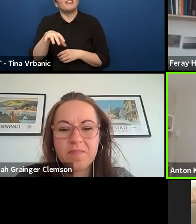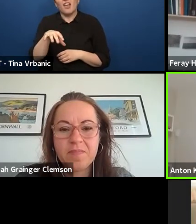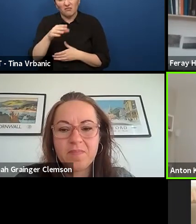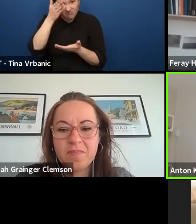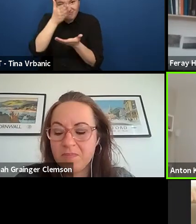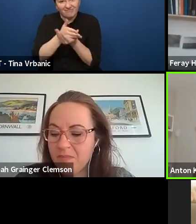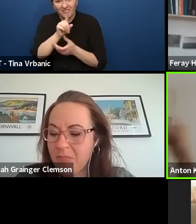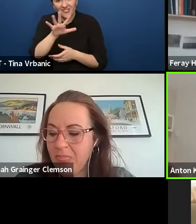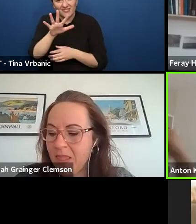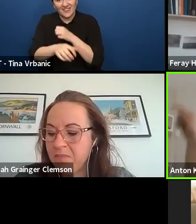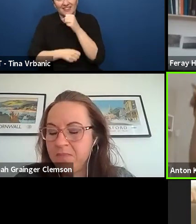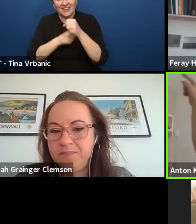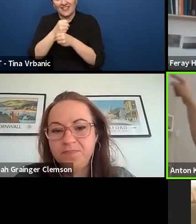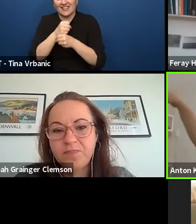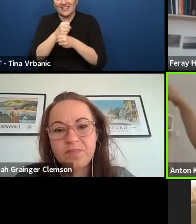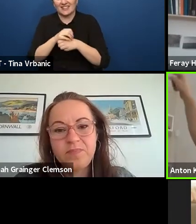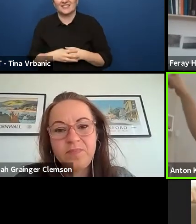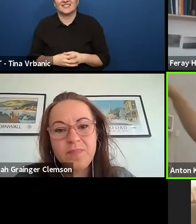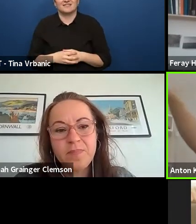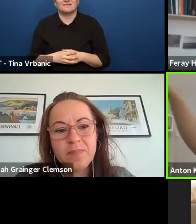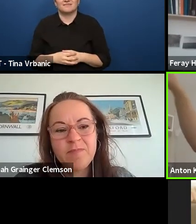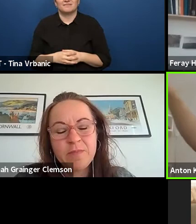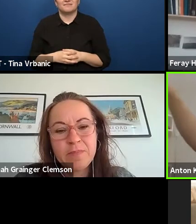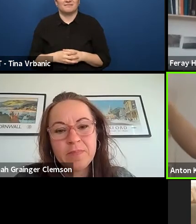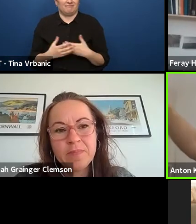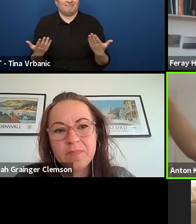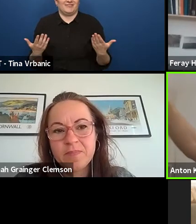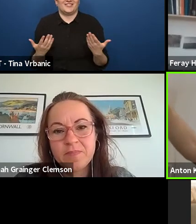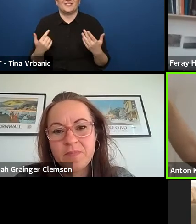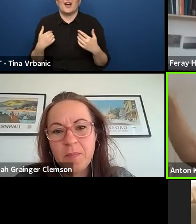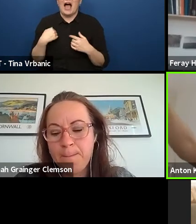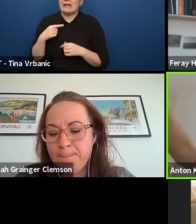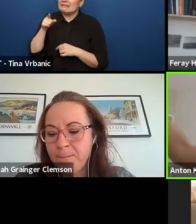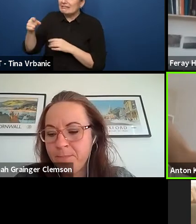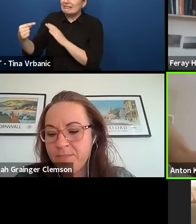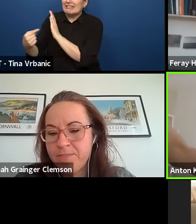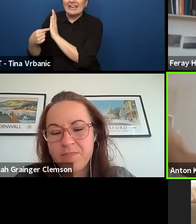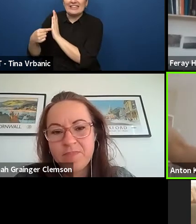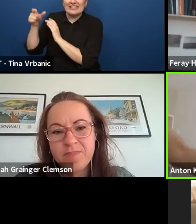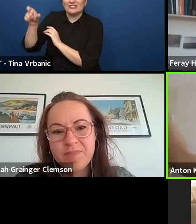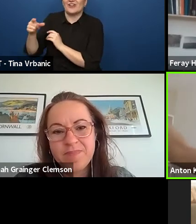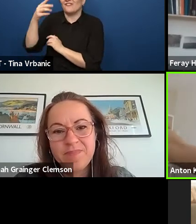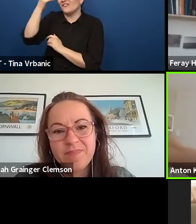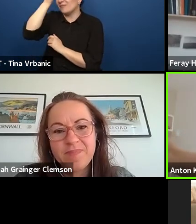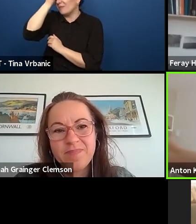And I'm still going into the theatre, talking with one of the technicians and she said, I will remember this times forever